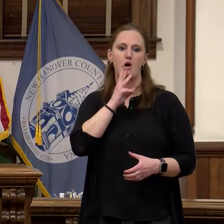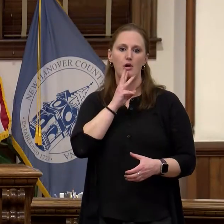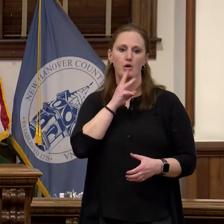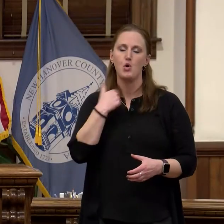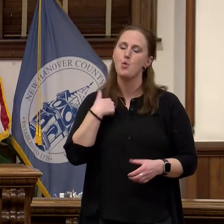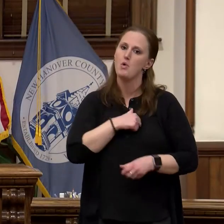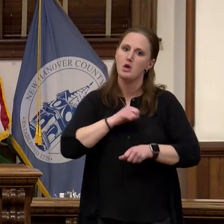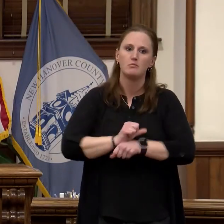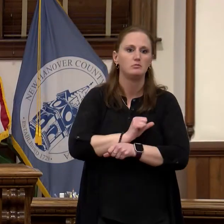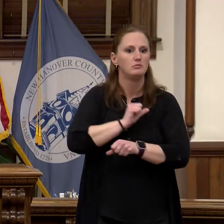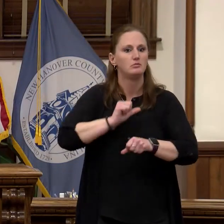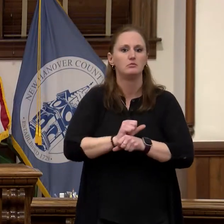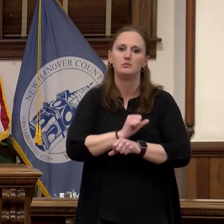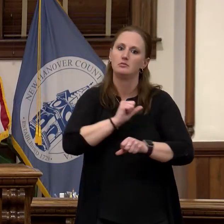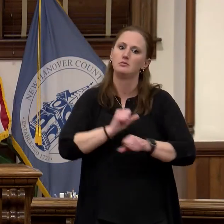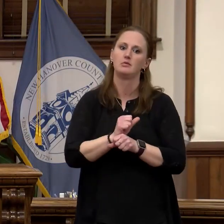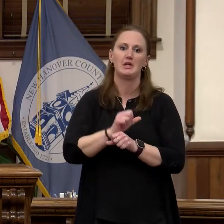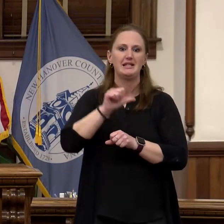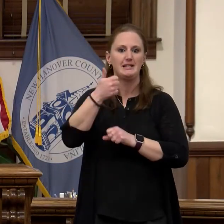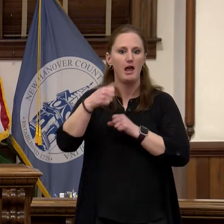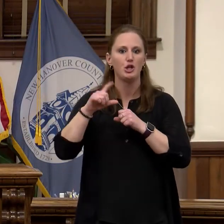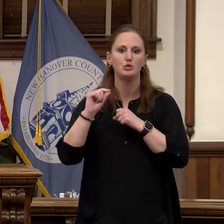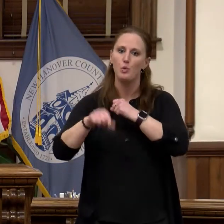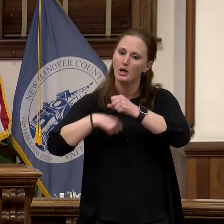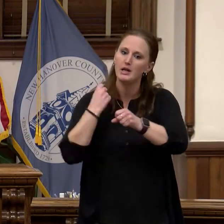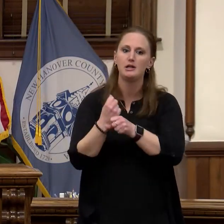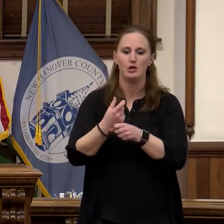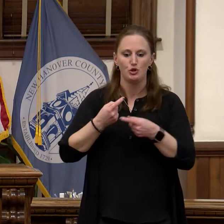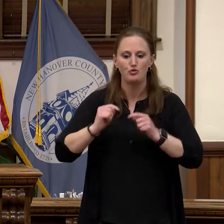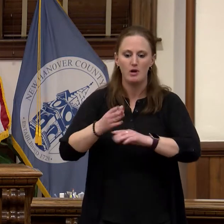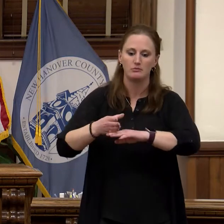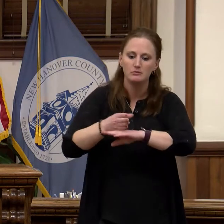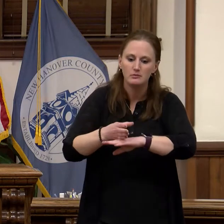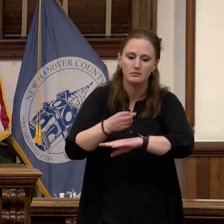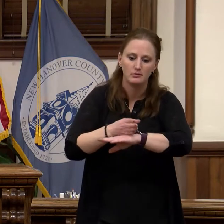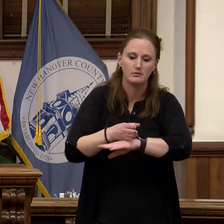partnership with Cape Fear Public Utility Authority the county now has a